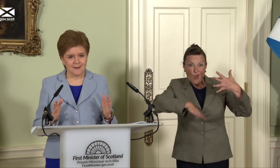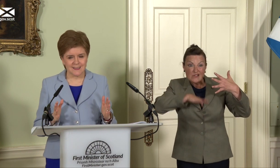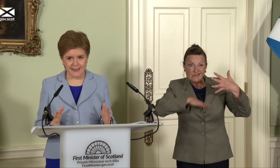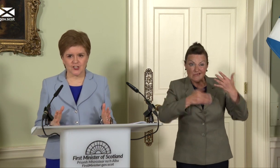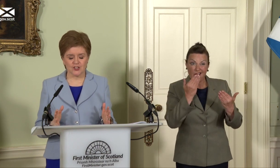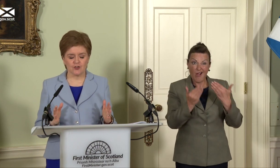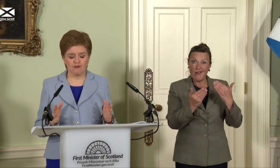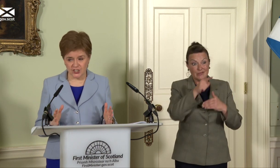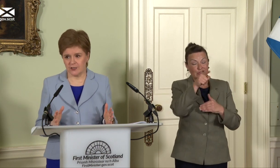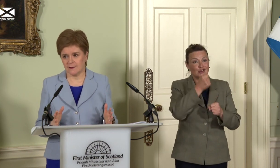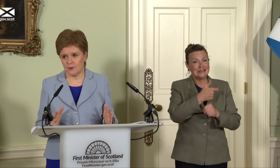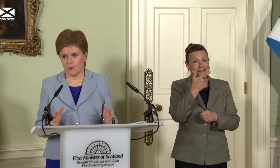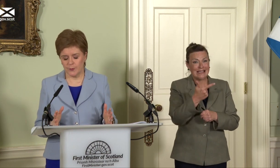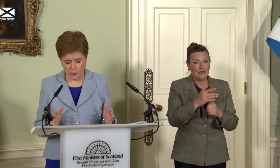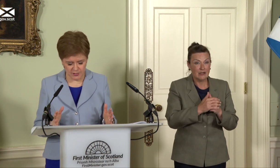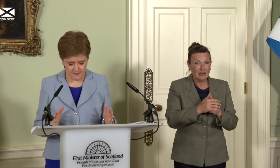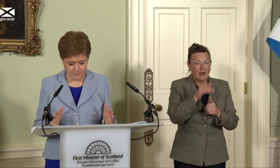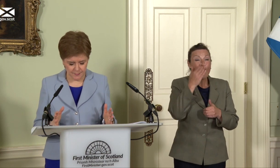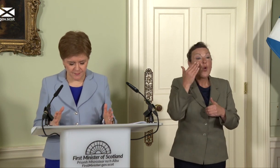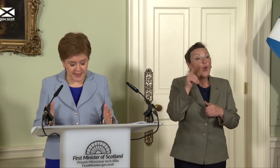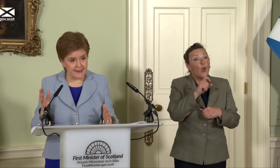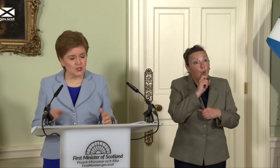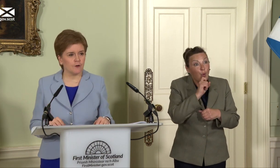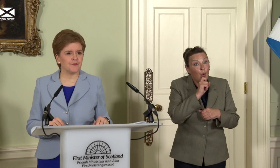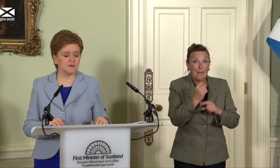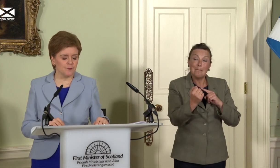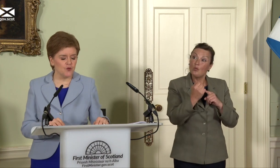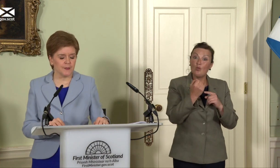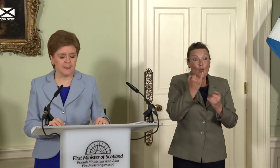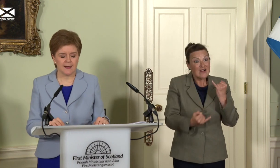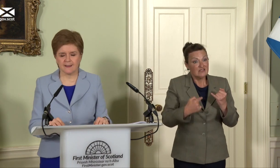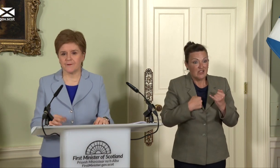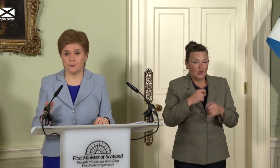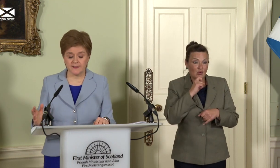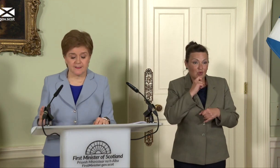only sanctioned Russia will be worse. The end of freedom of movement has left our businesses